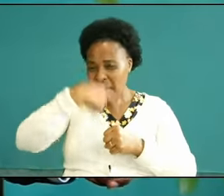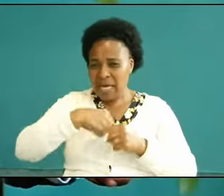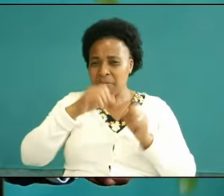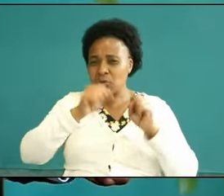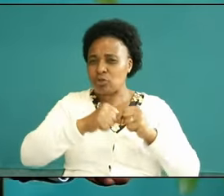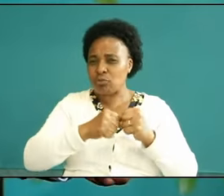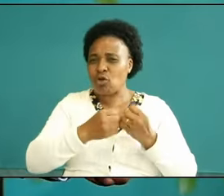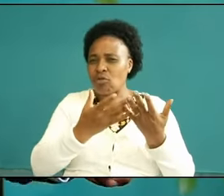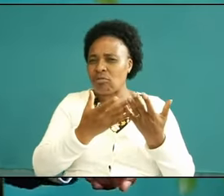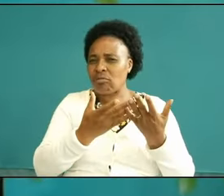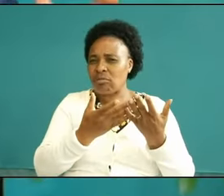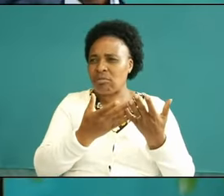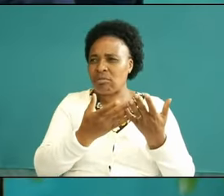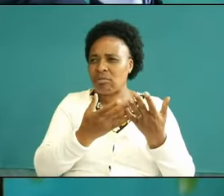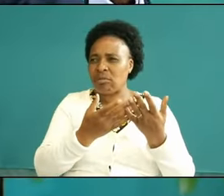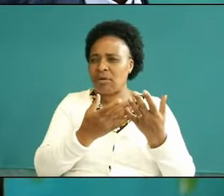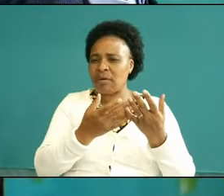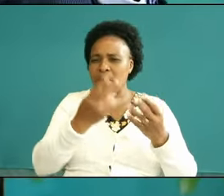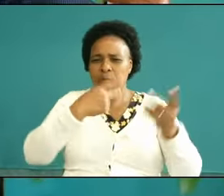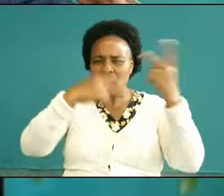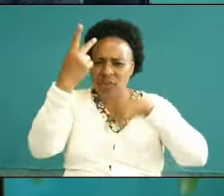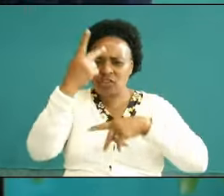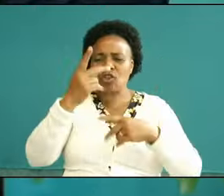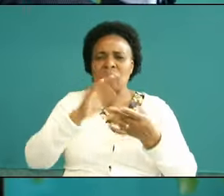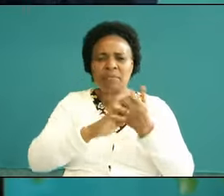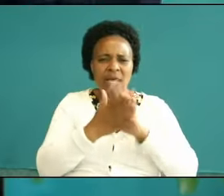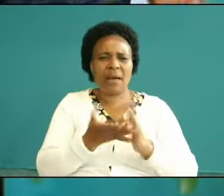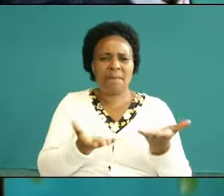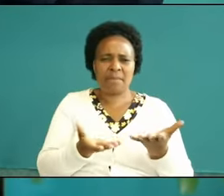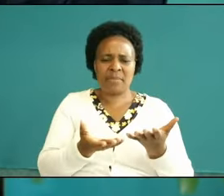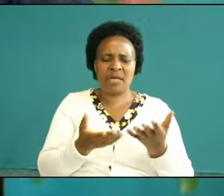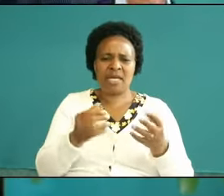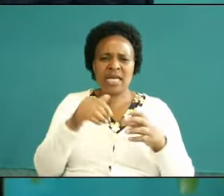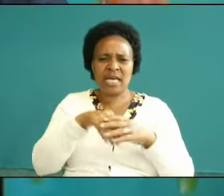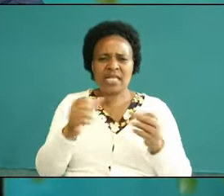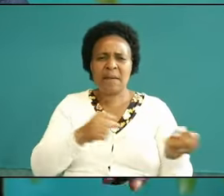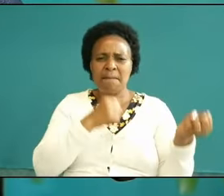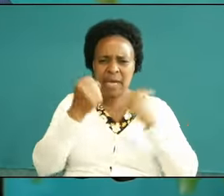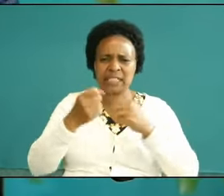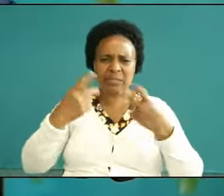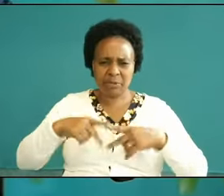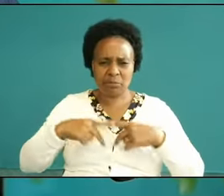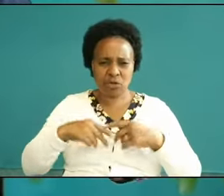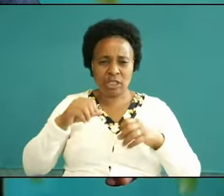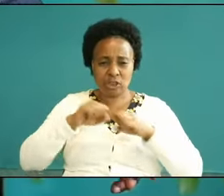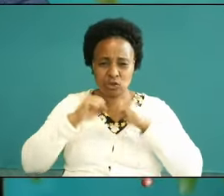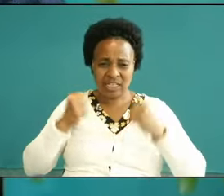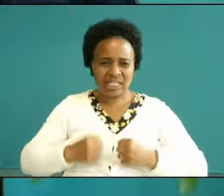the blood can be professionals and be Mighty people in the society I mean